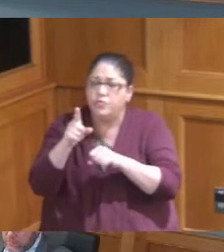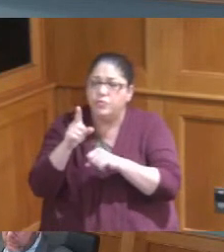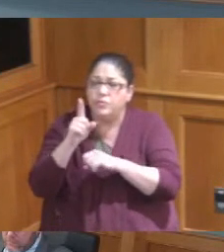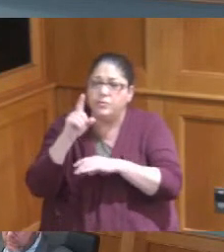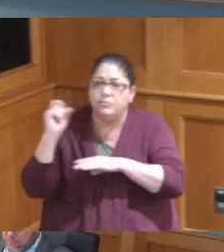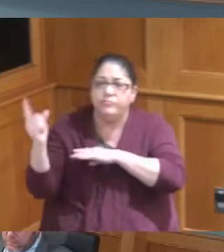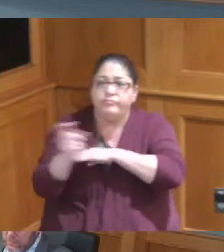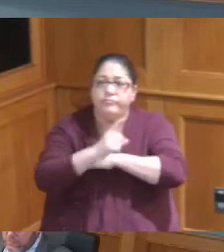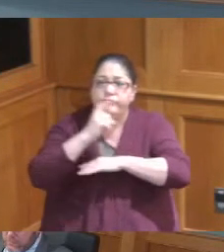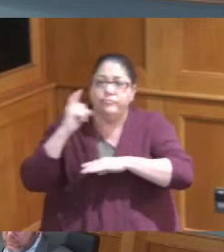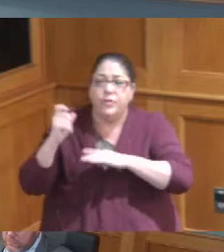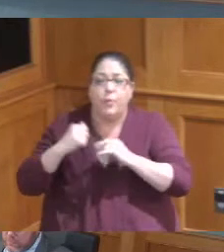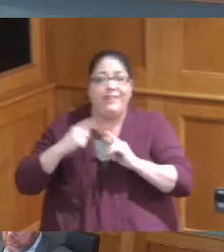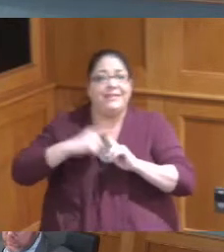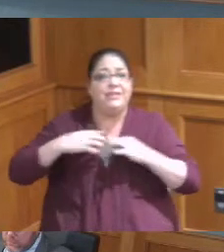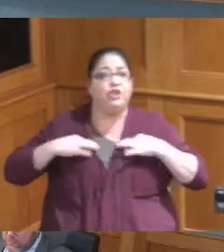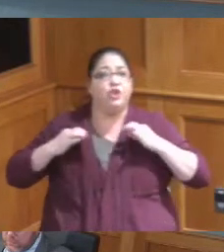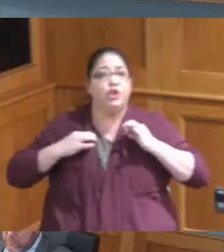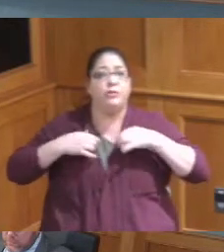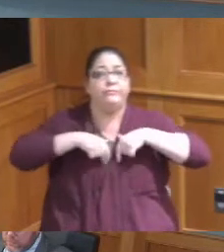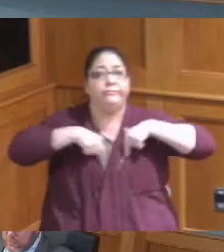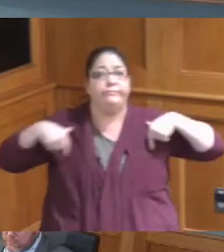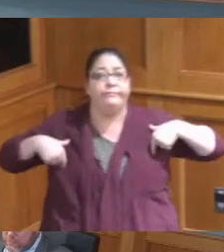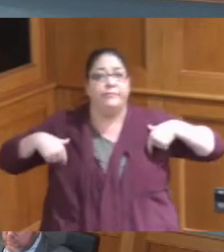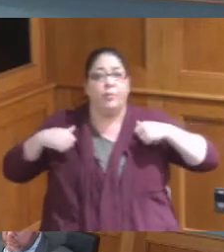see somebody with a t-shirt or something with an iPad or something walking around